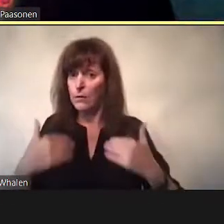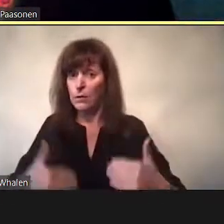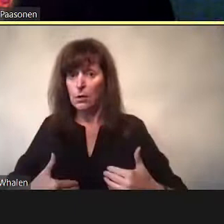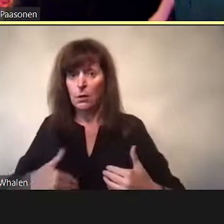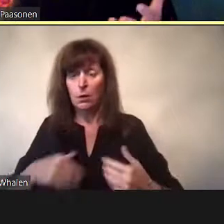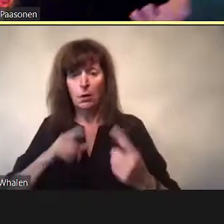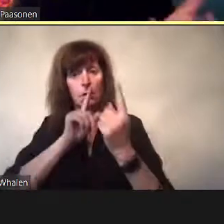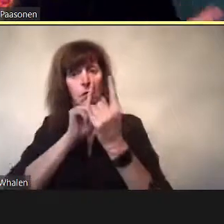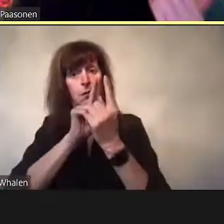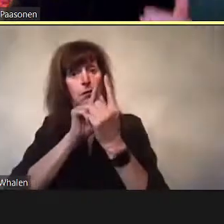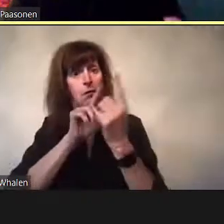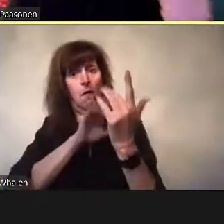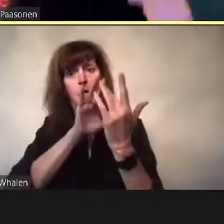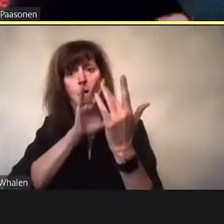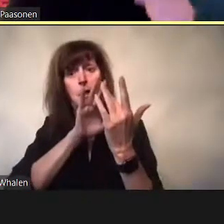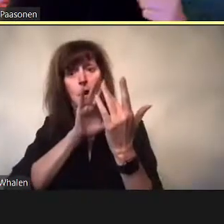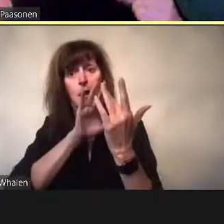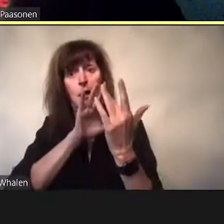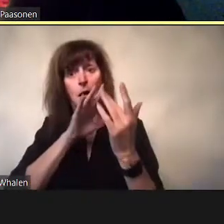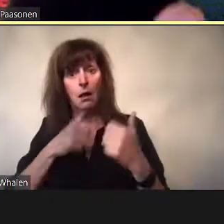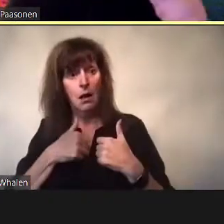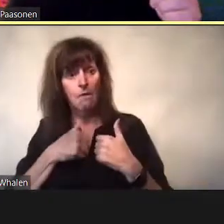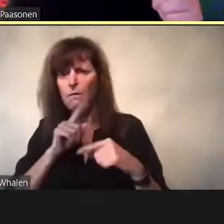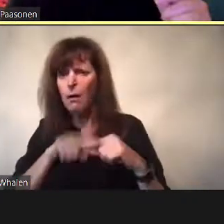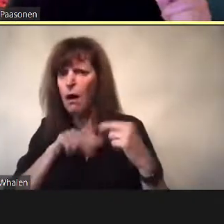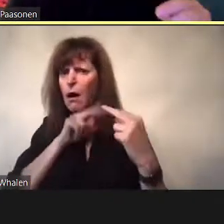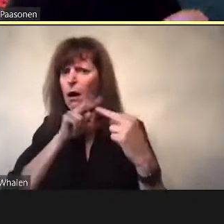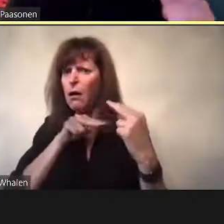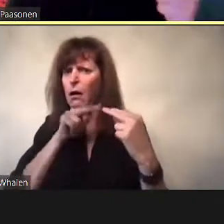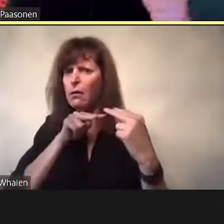But they don’t pay attention to positive sexual rights, as in the right to access sexual infomration